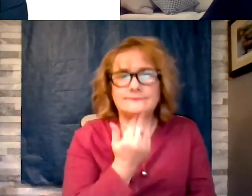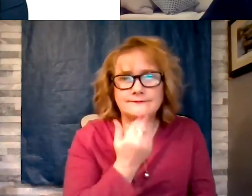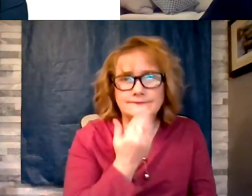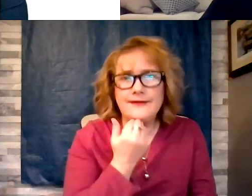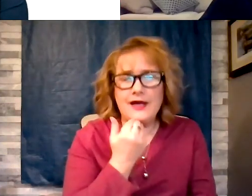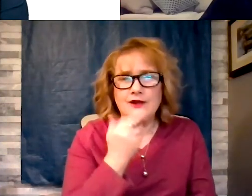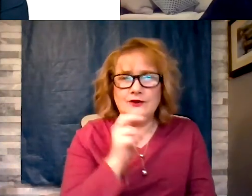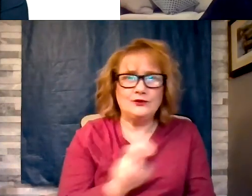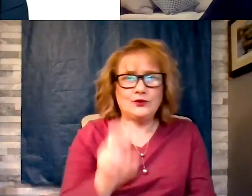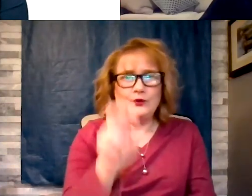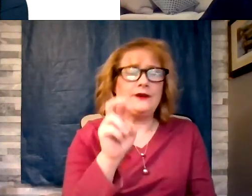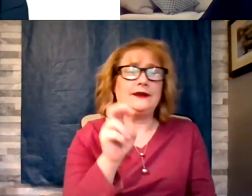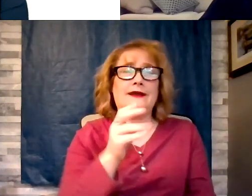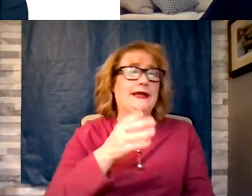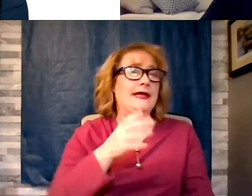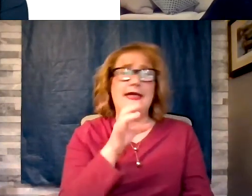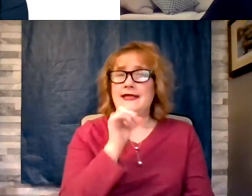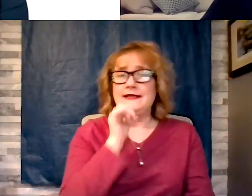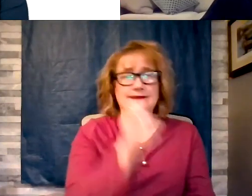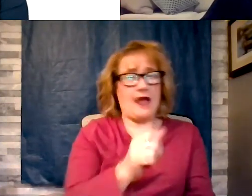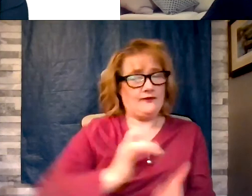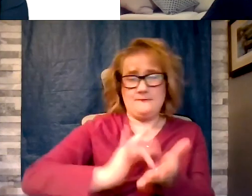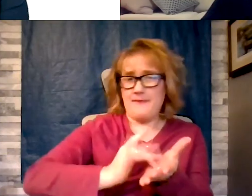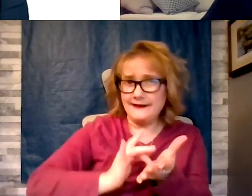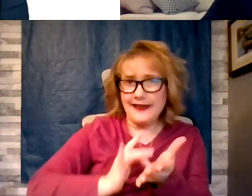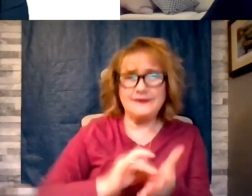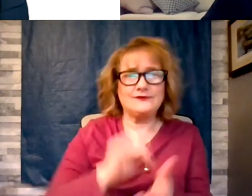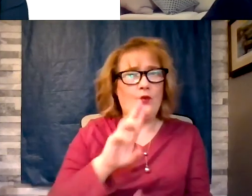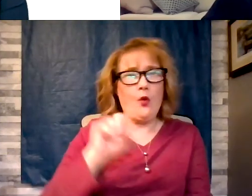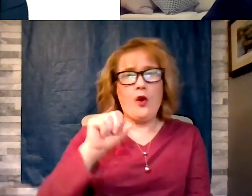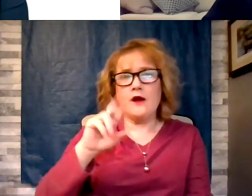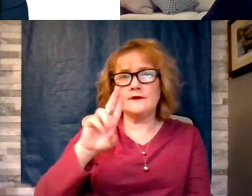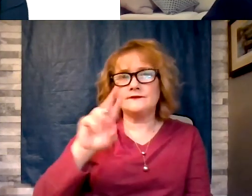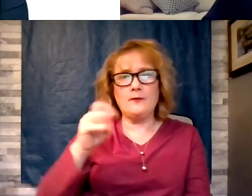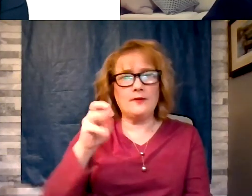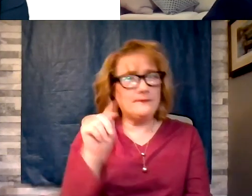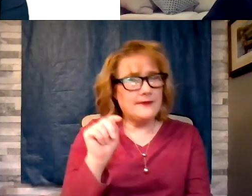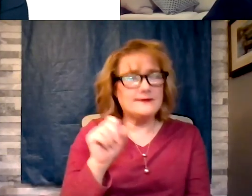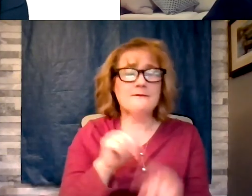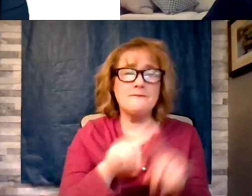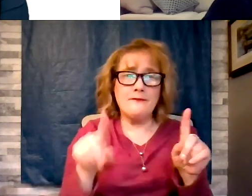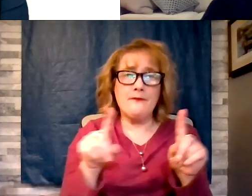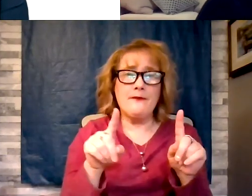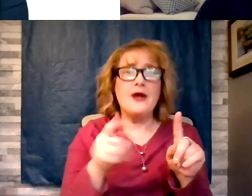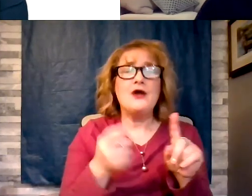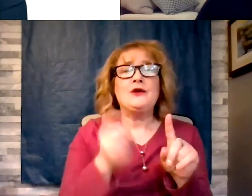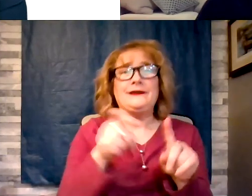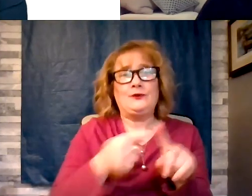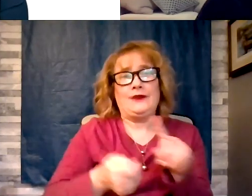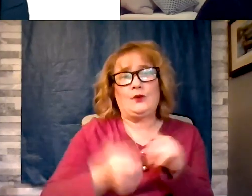be medications, or supplement but is going to be to get rid of the diabetes. There are host of